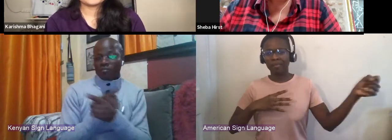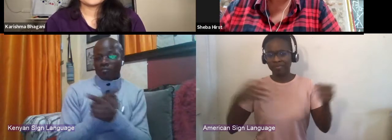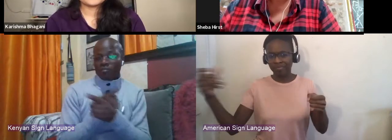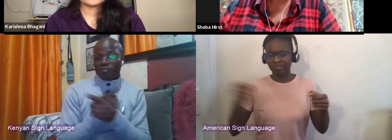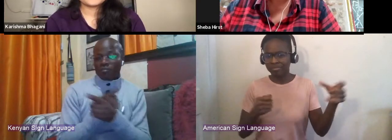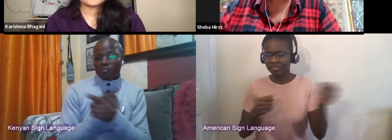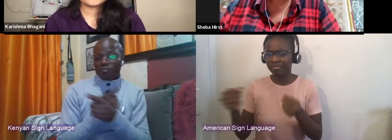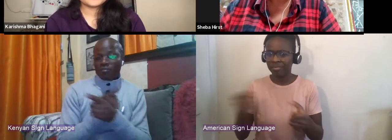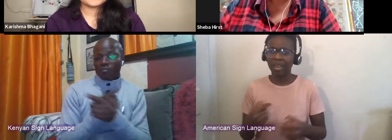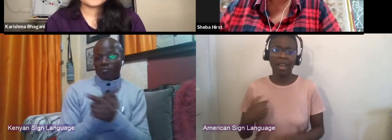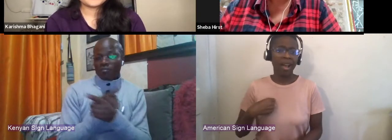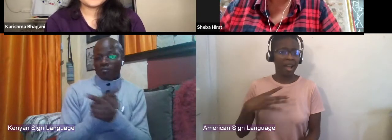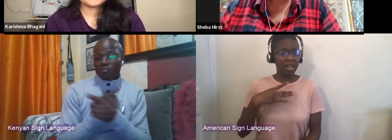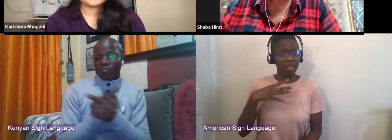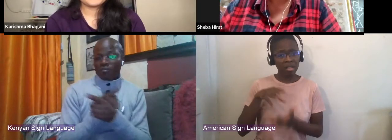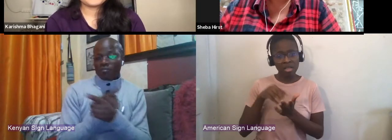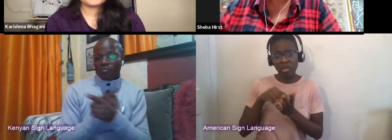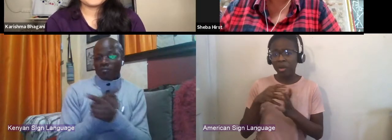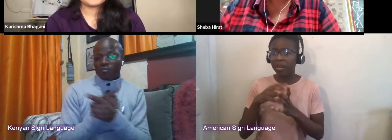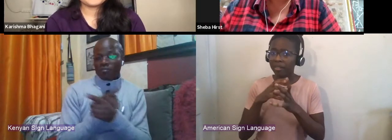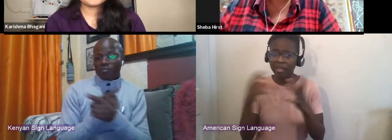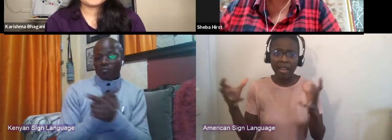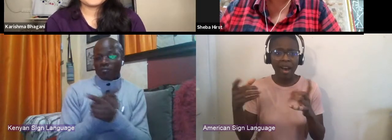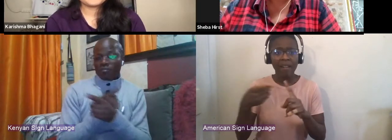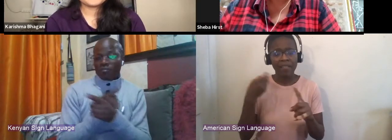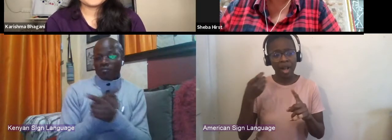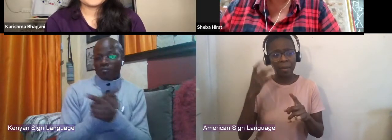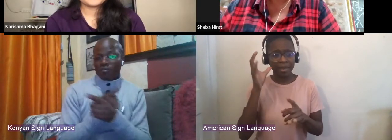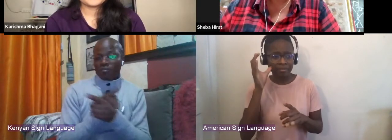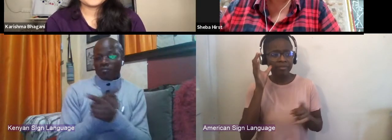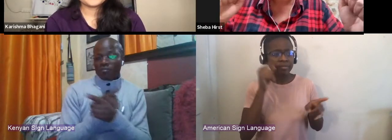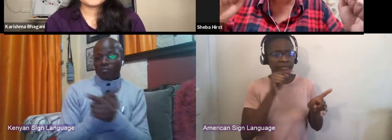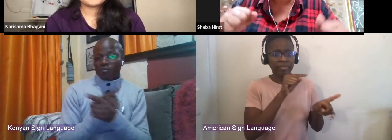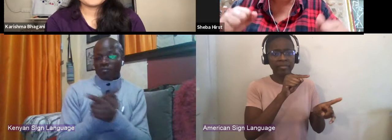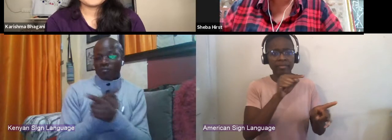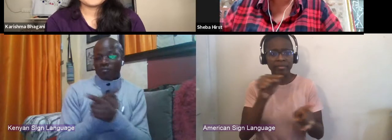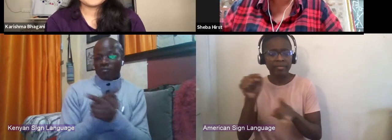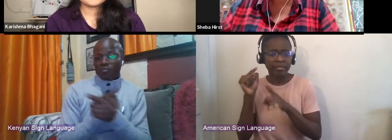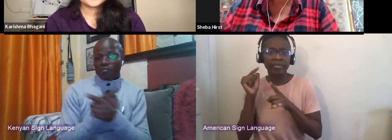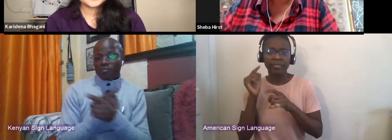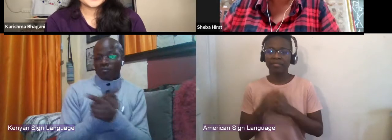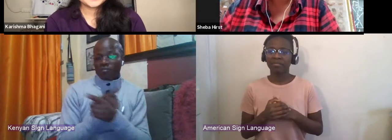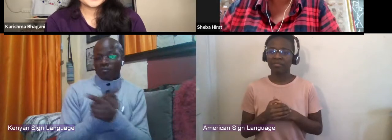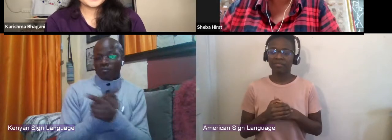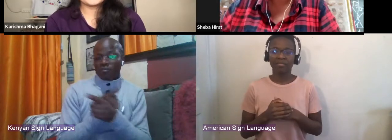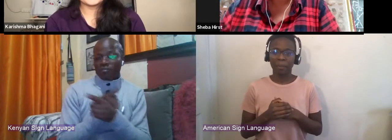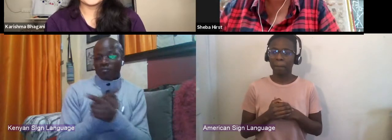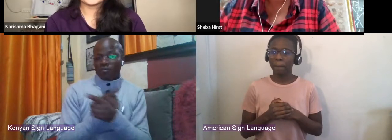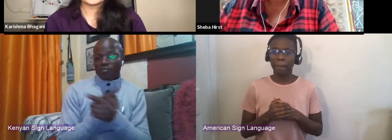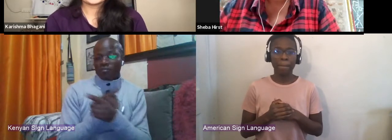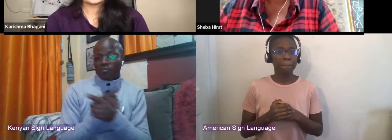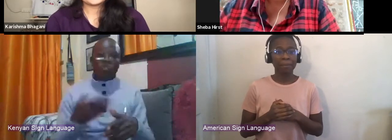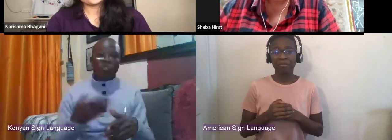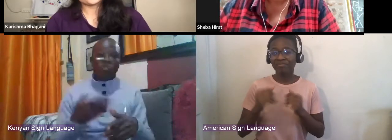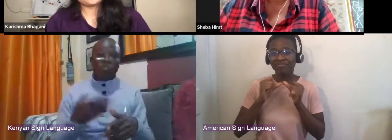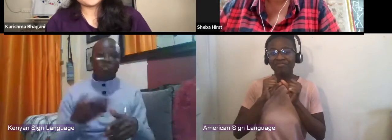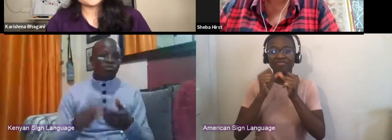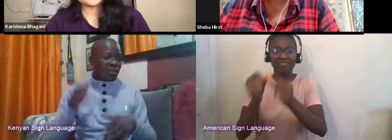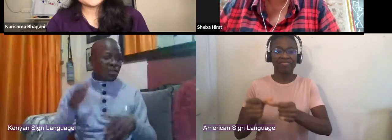by listening to the others as well. And yeah, I just, yeah. On lengths and upward. (chuckles) Thank you so much.